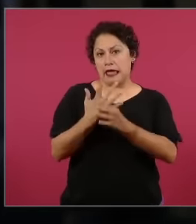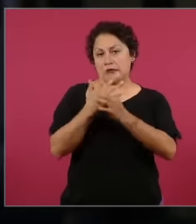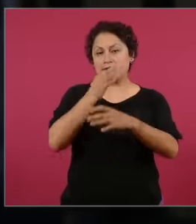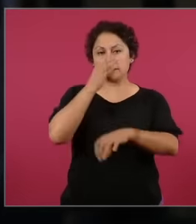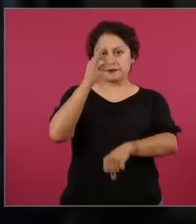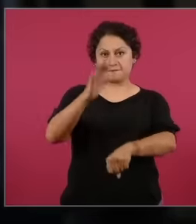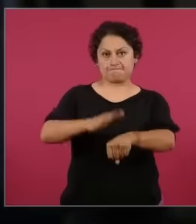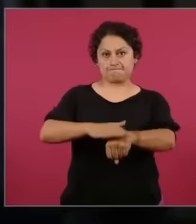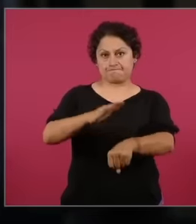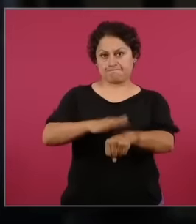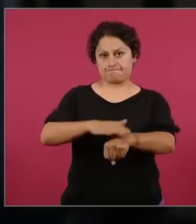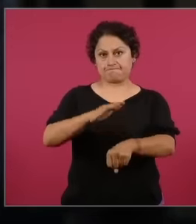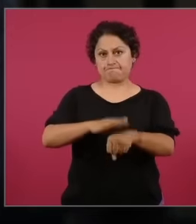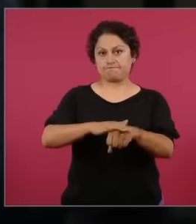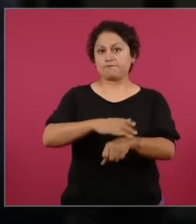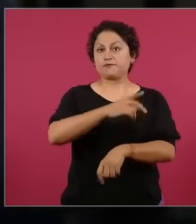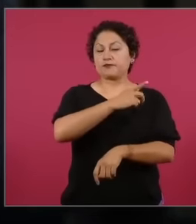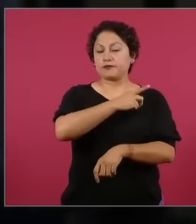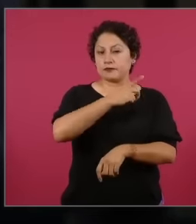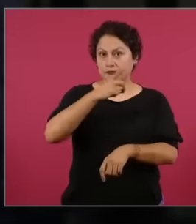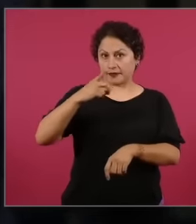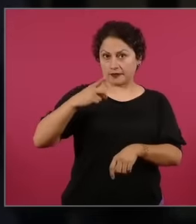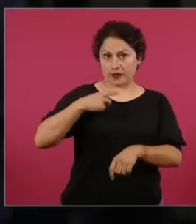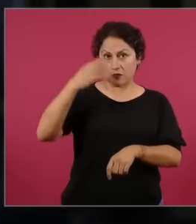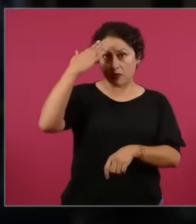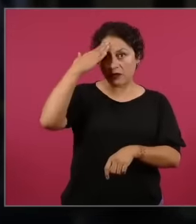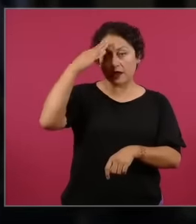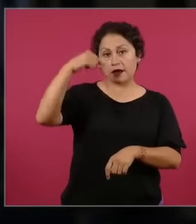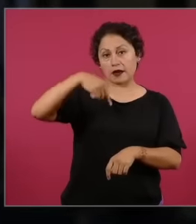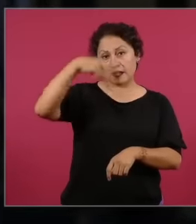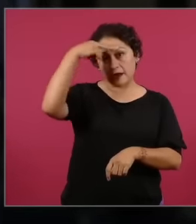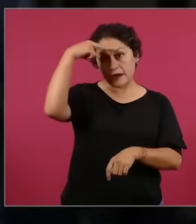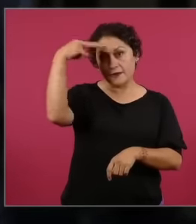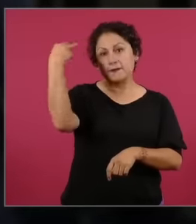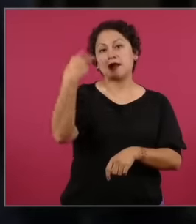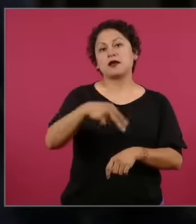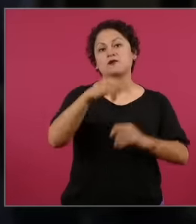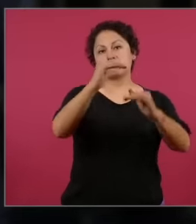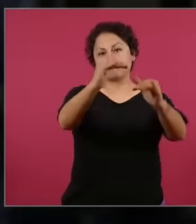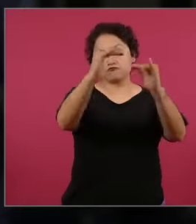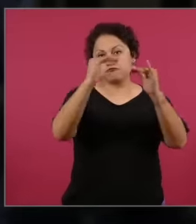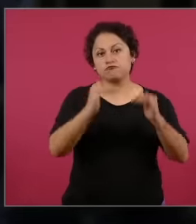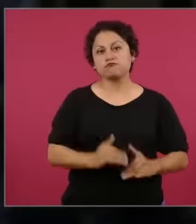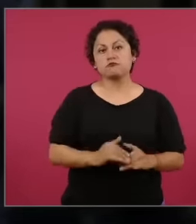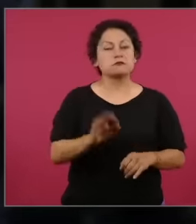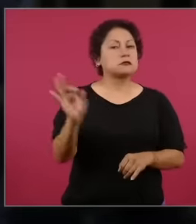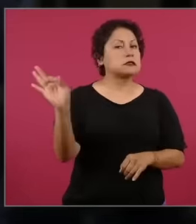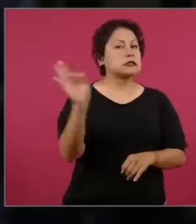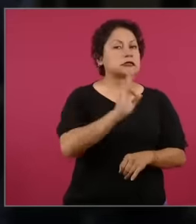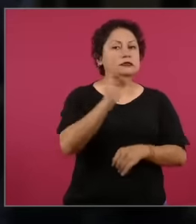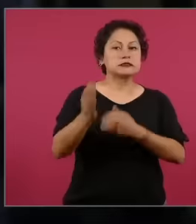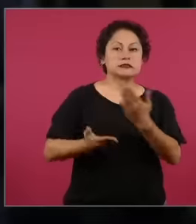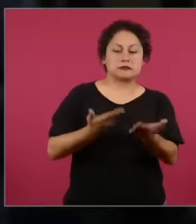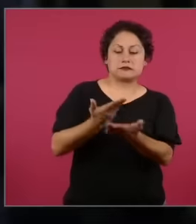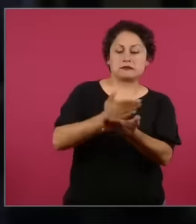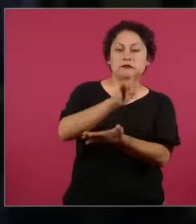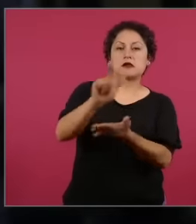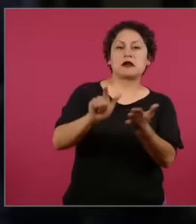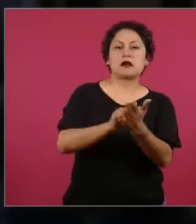if the reform of the judiciary is approved and the